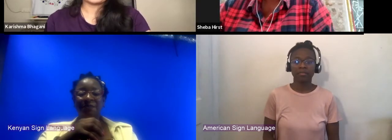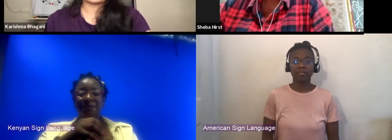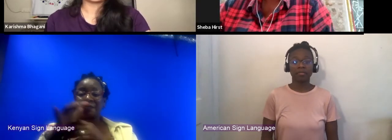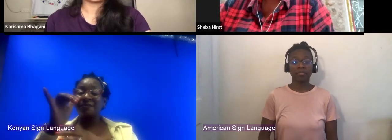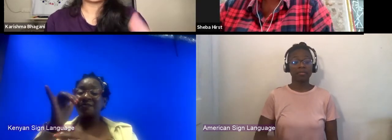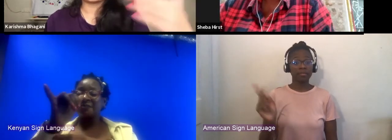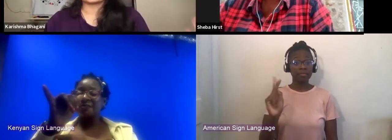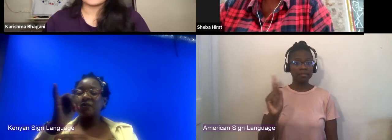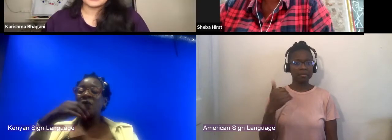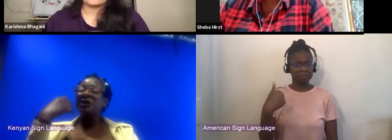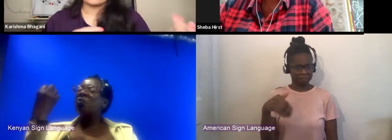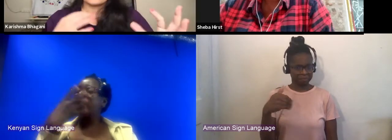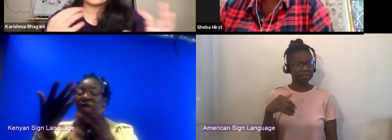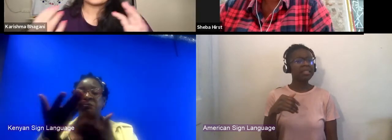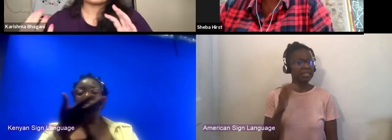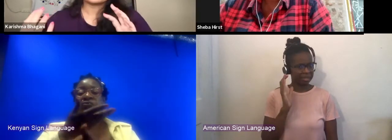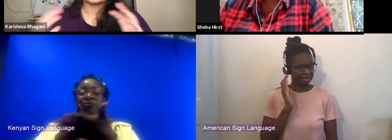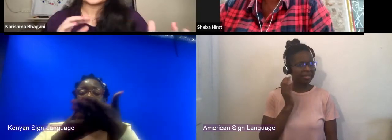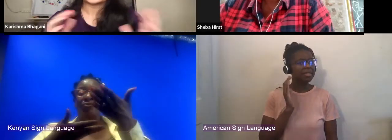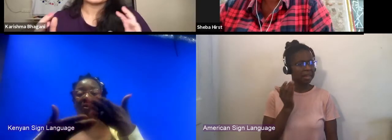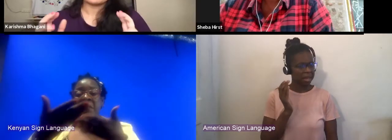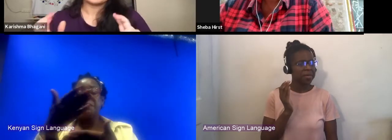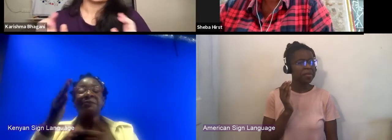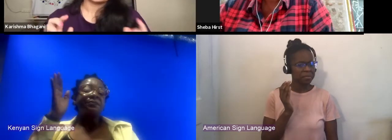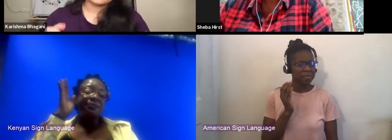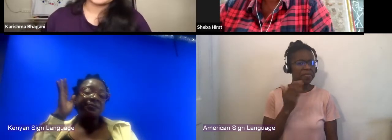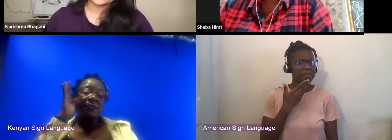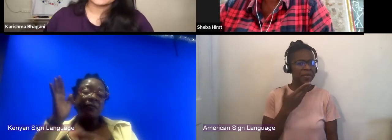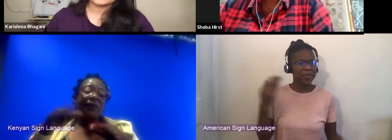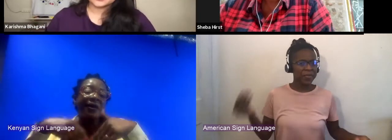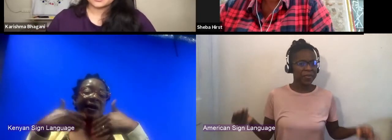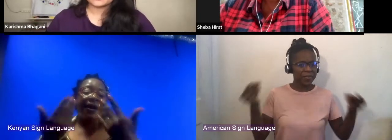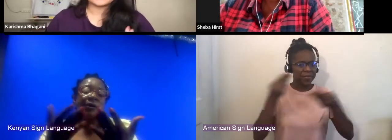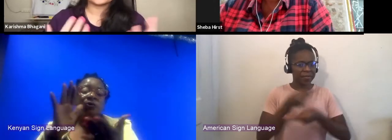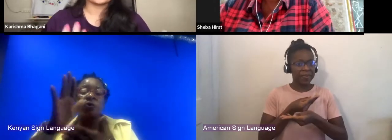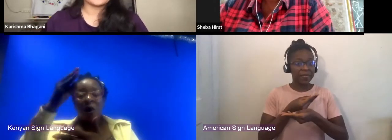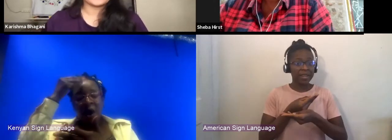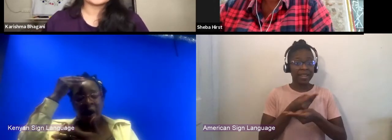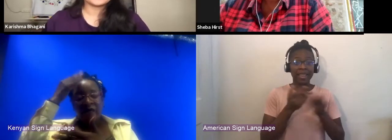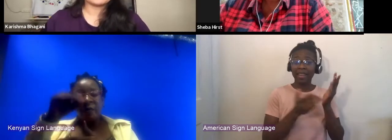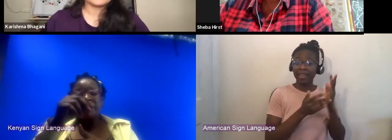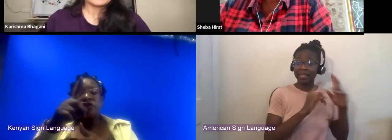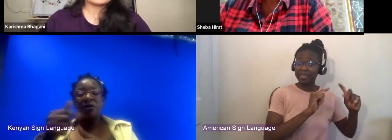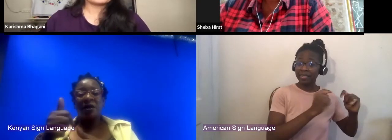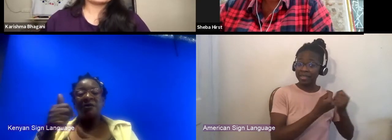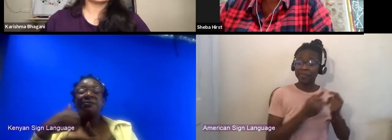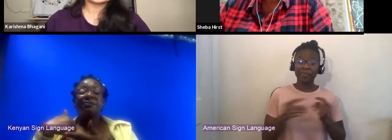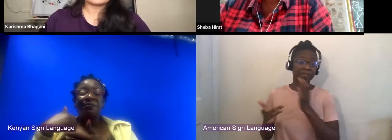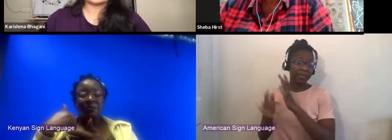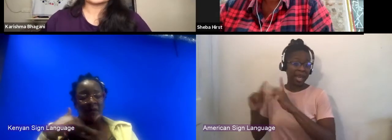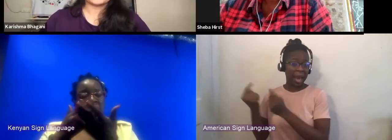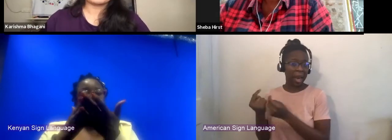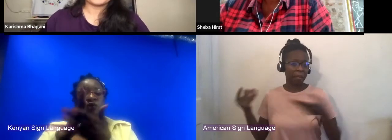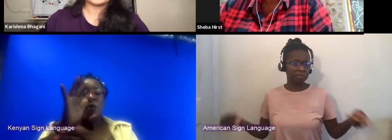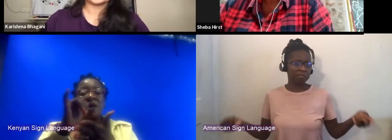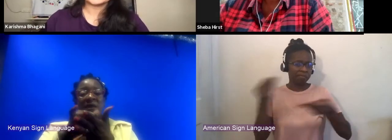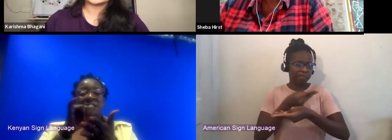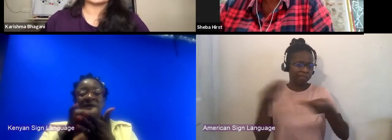And just hearing how with the tech teams were able to learn from each other as well. 'Cause I'm sure that just how you spoken about the agility